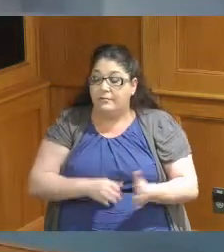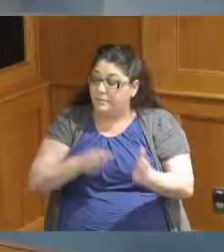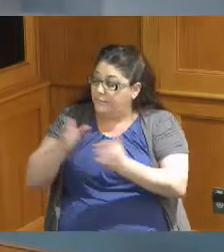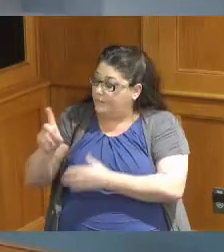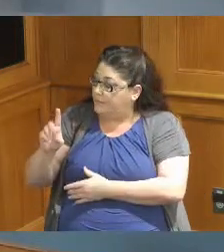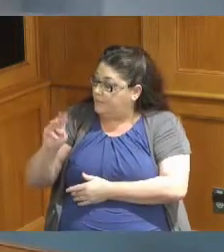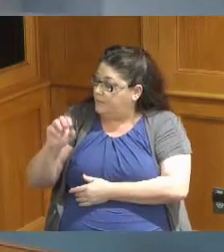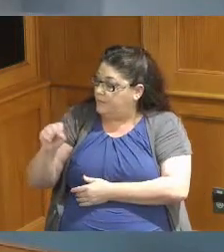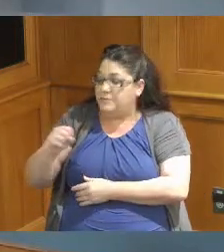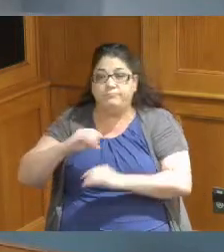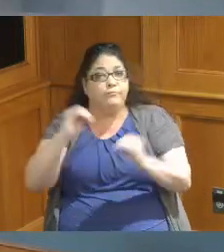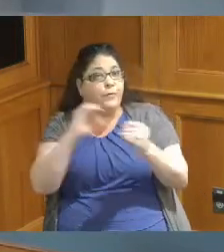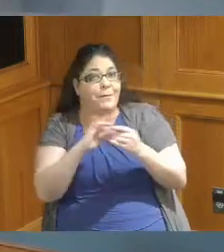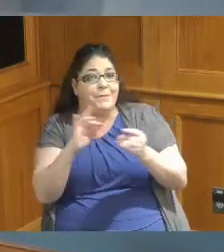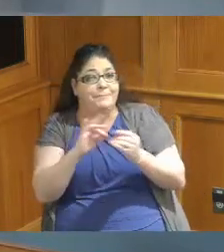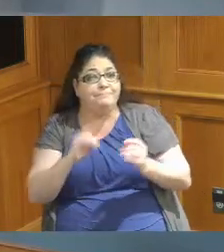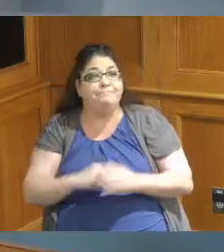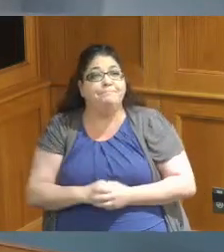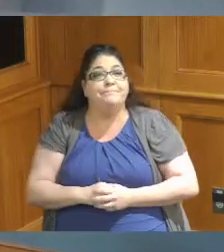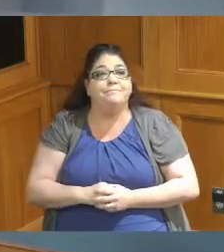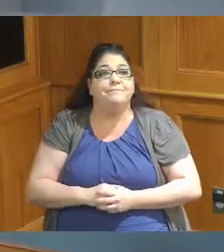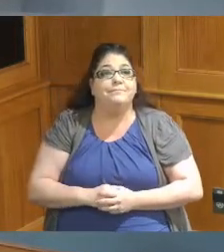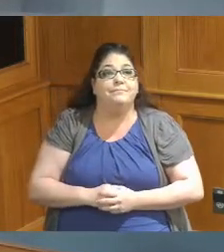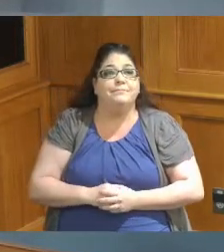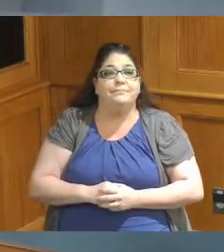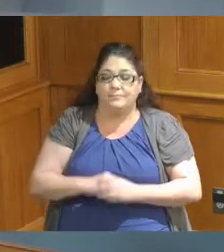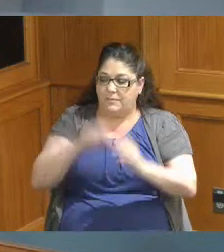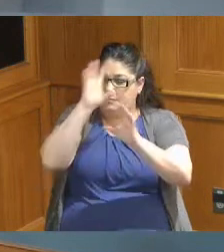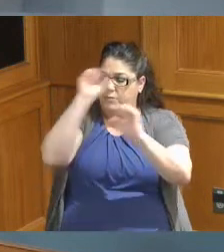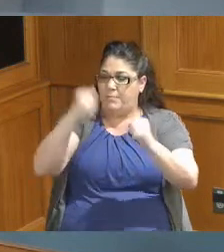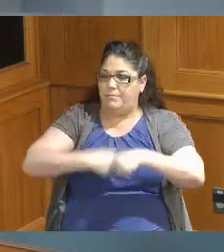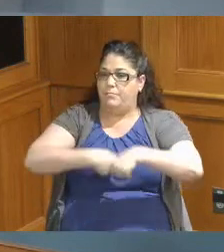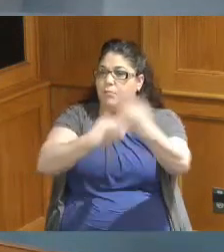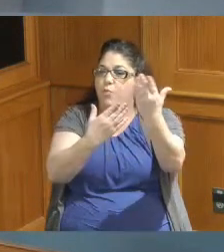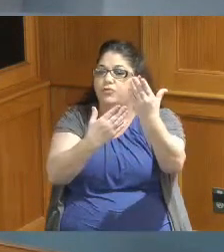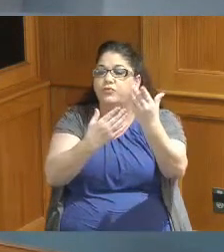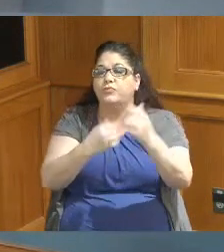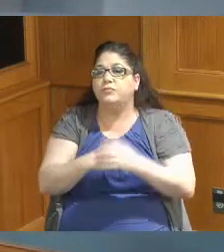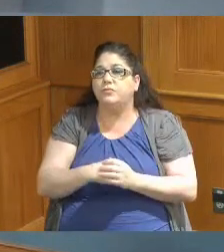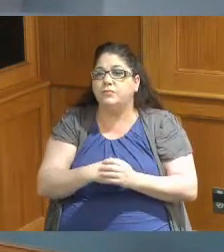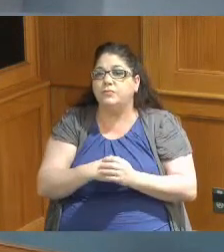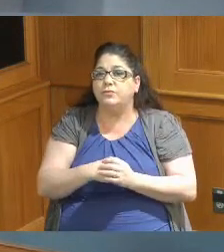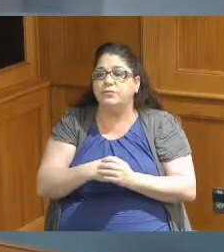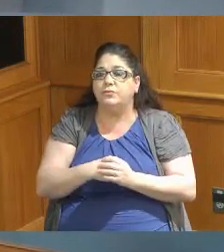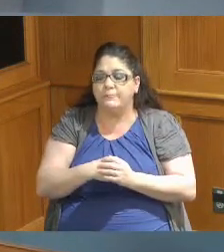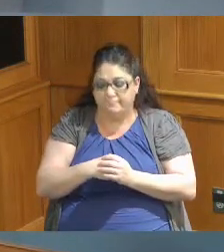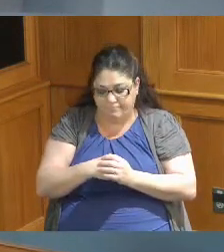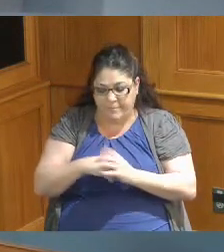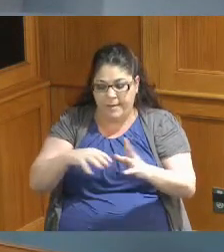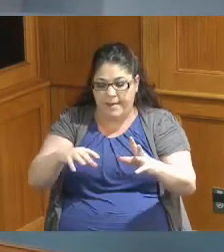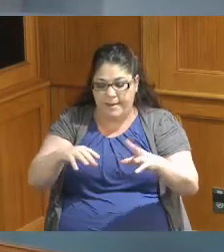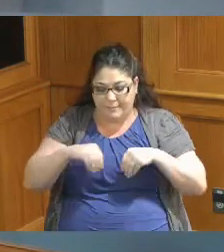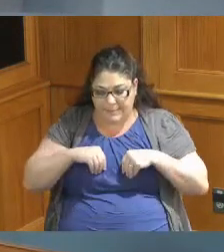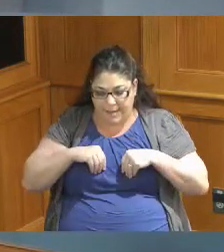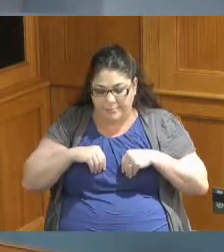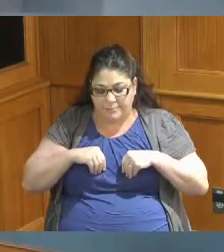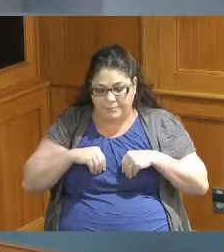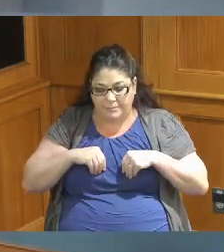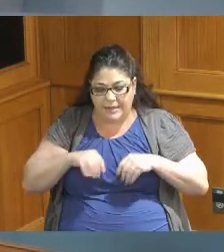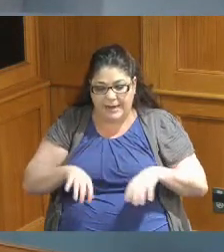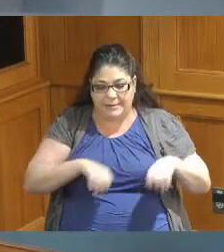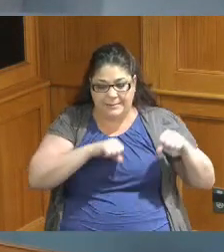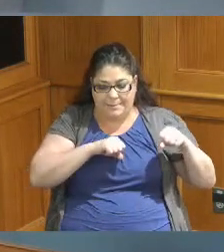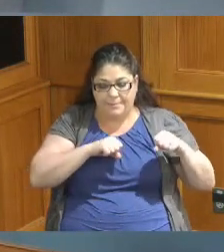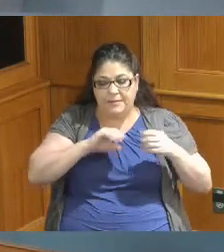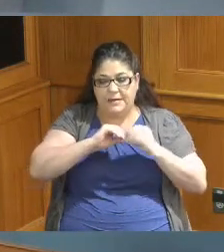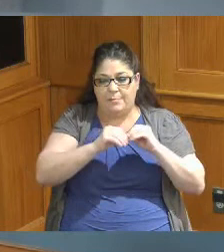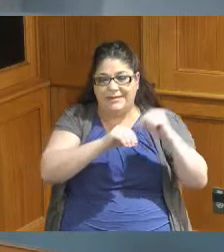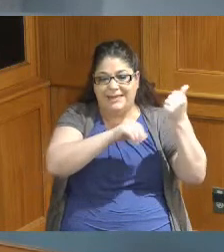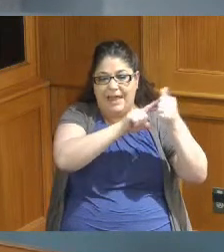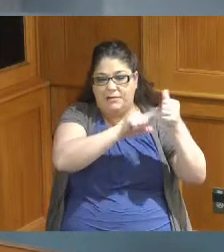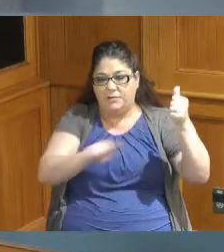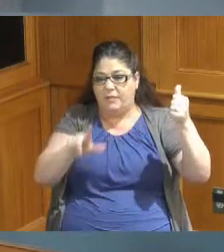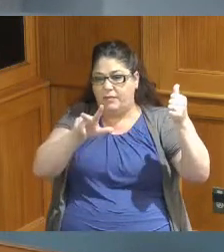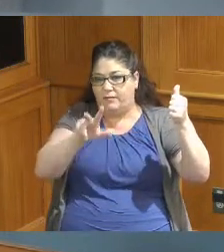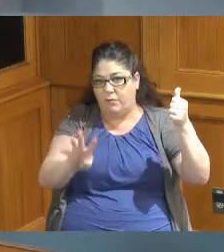no comments okay I would like to make a motion to adopt and accept items number 10 233 second